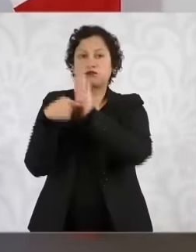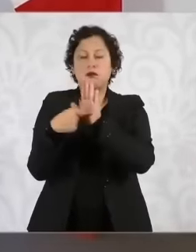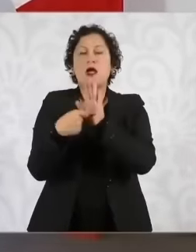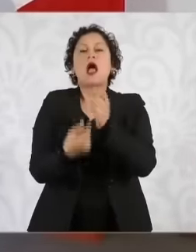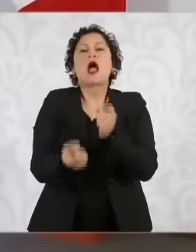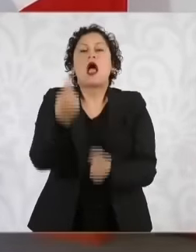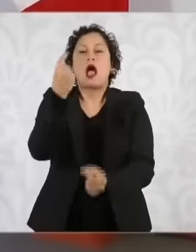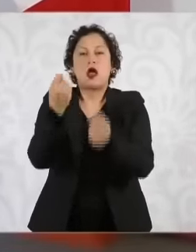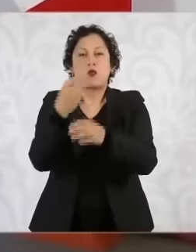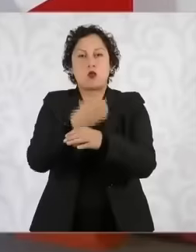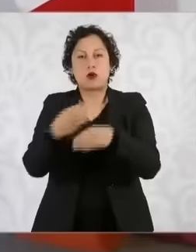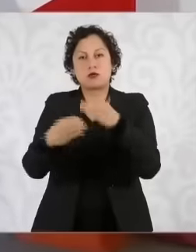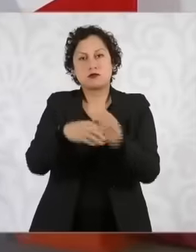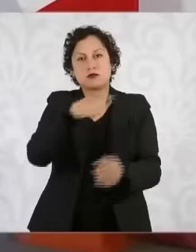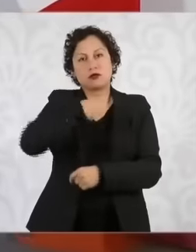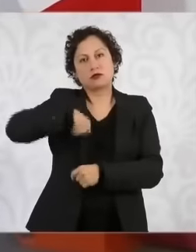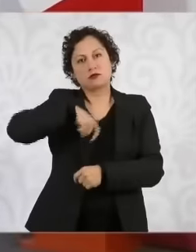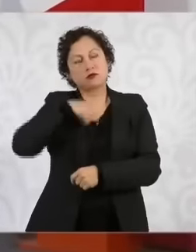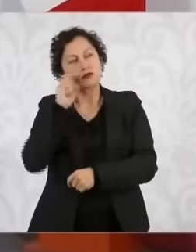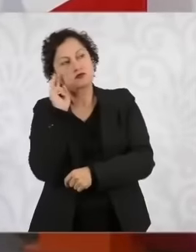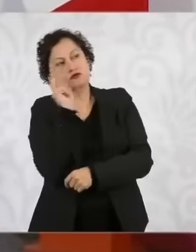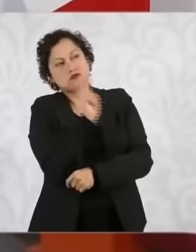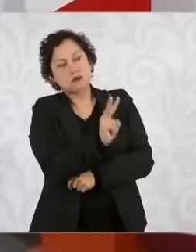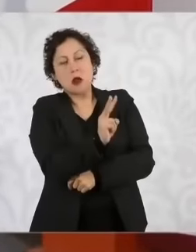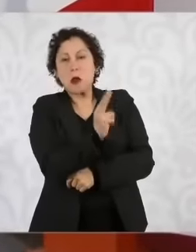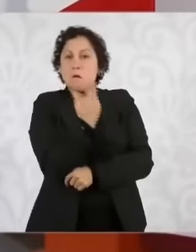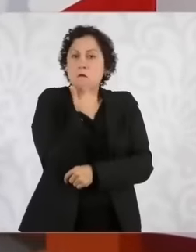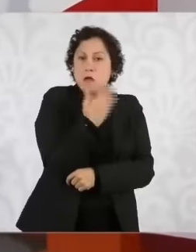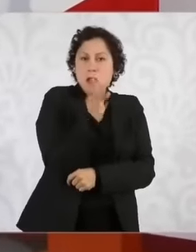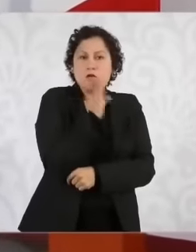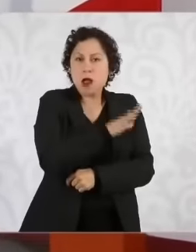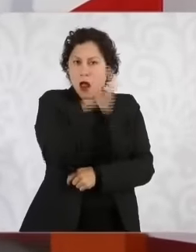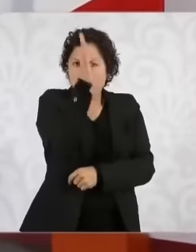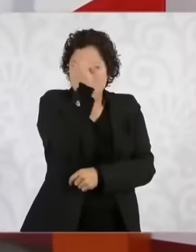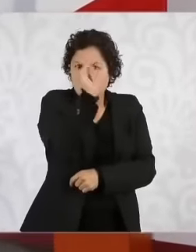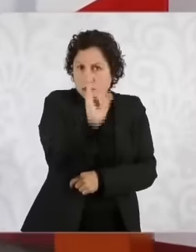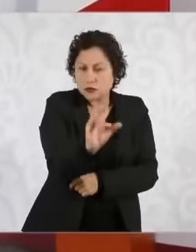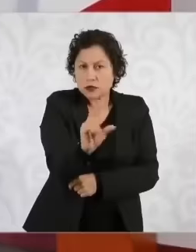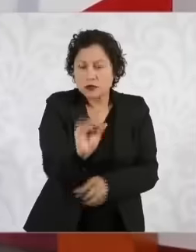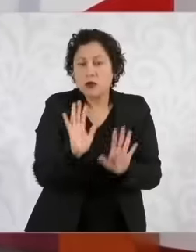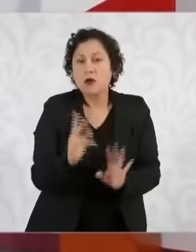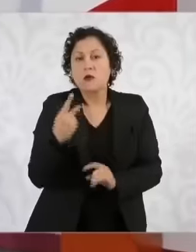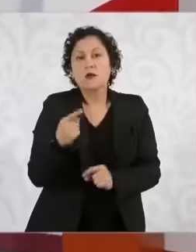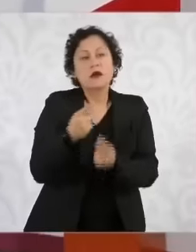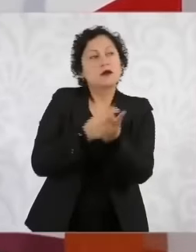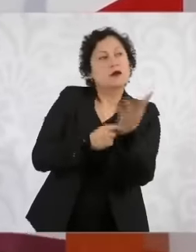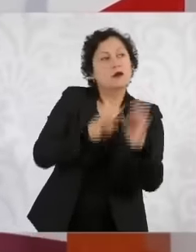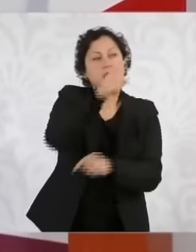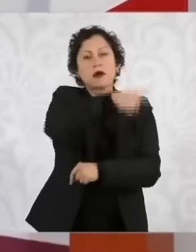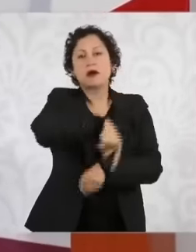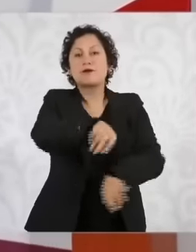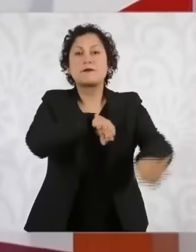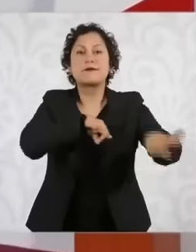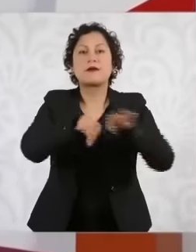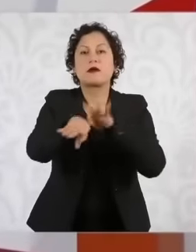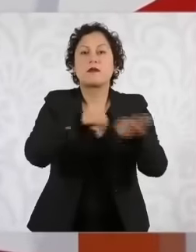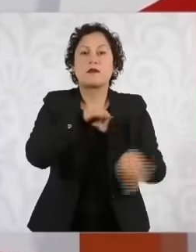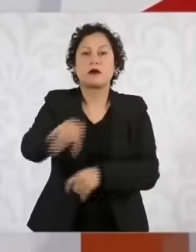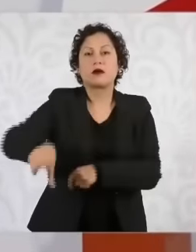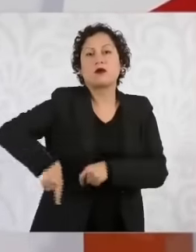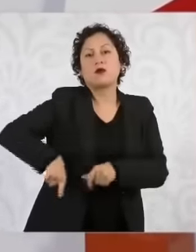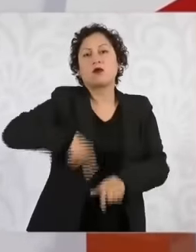But they are public servants the judge the judge is a servant a public servant public servant